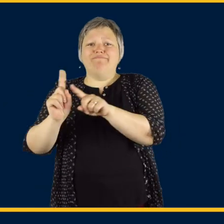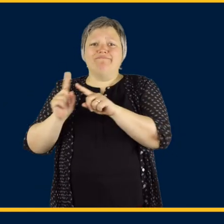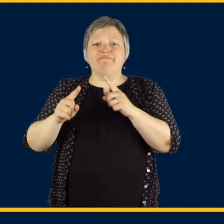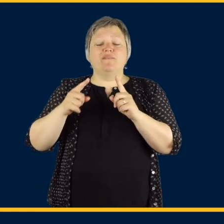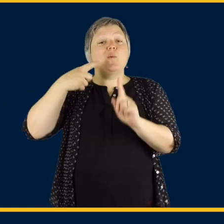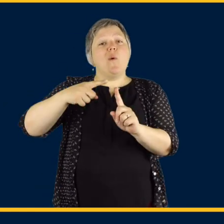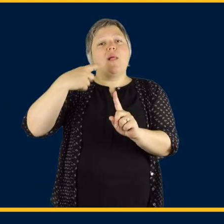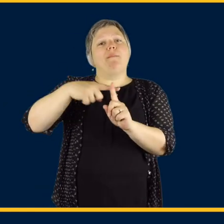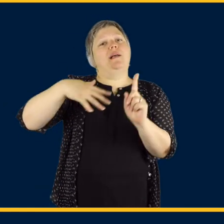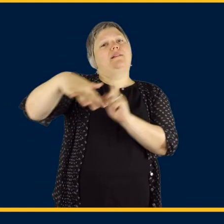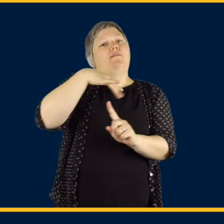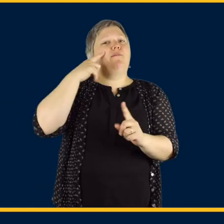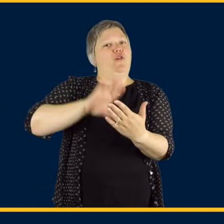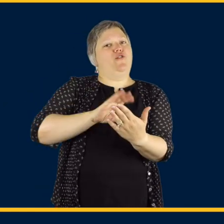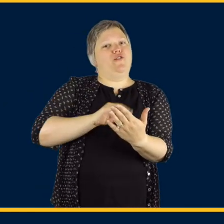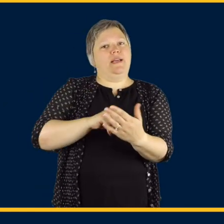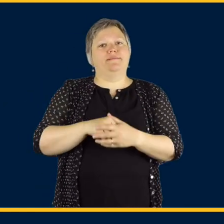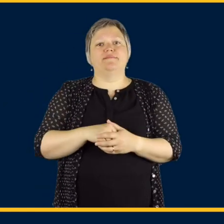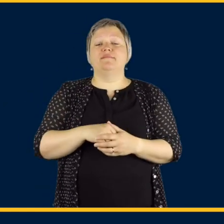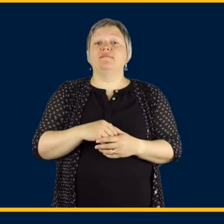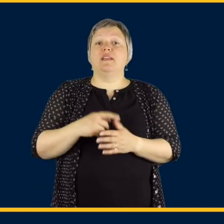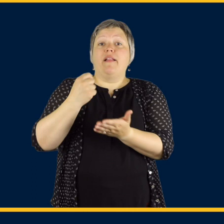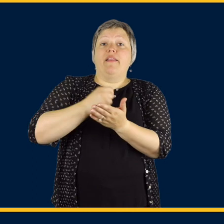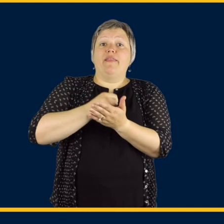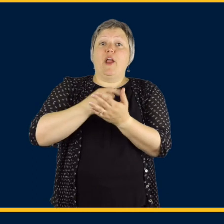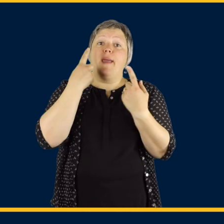We strive to create a positive learning environment for our children.